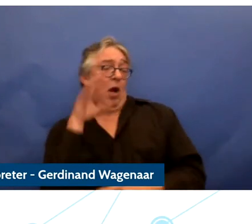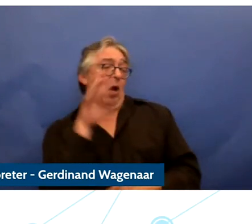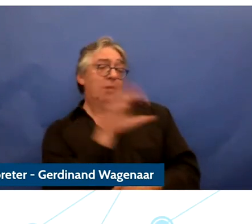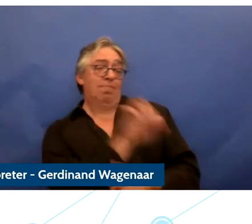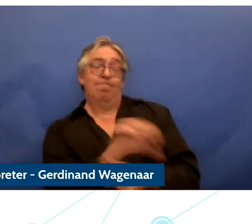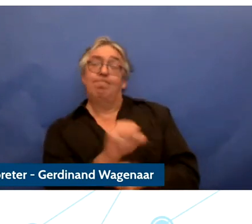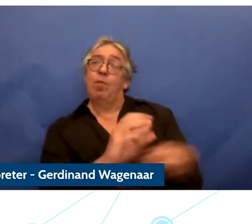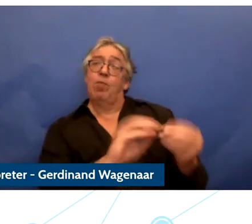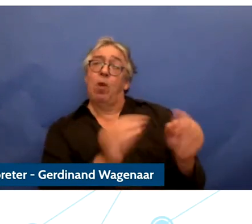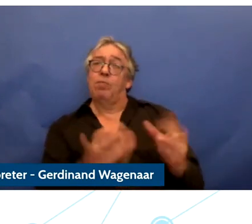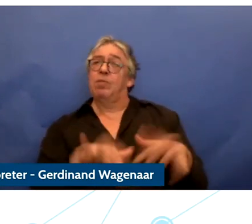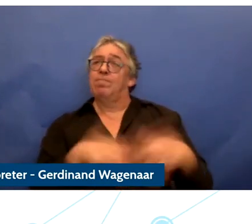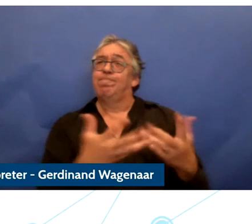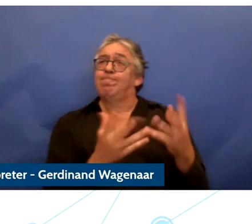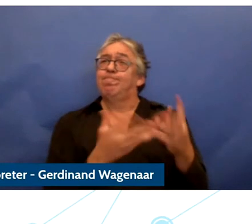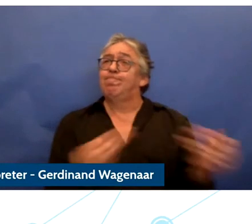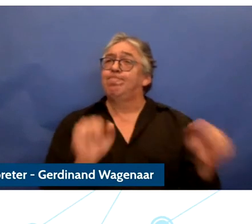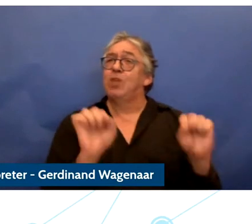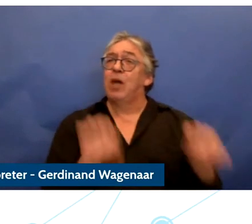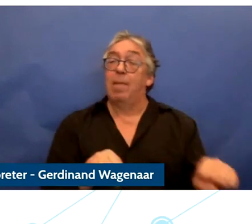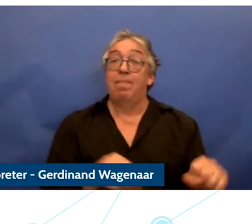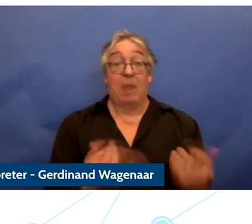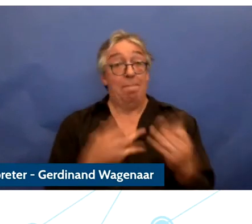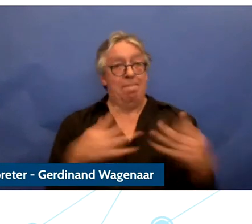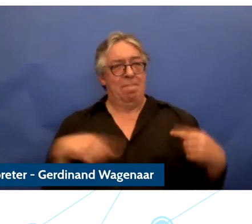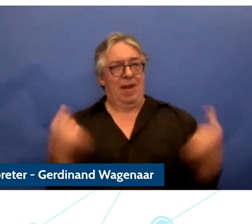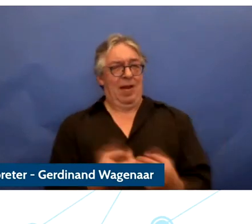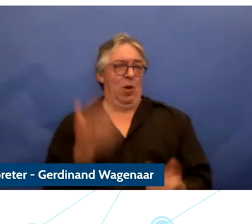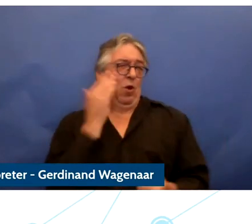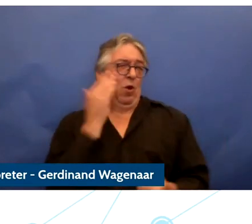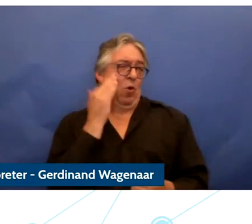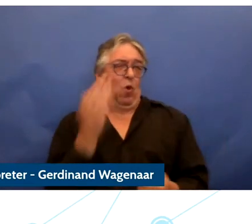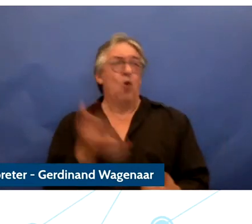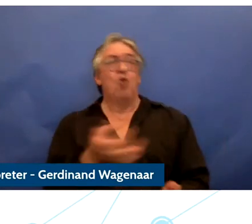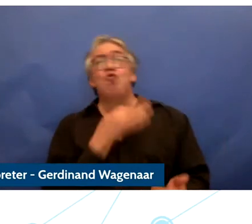challenges and we are aware of the risks and with the new and emerging tech there